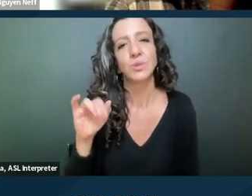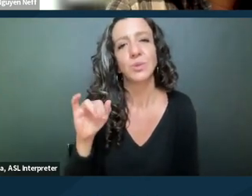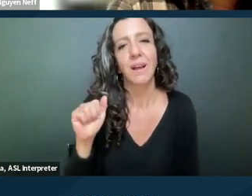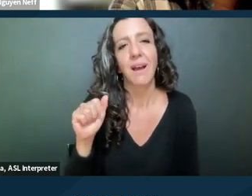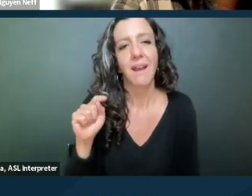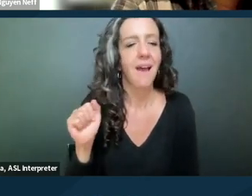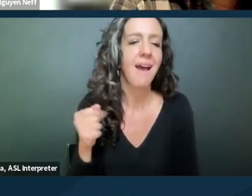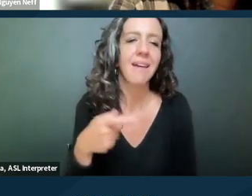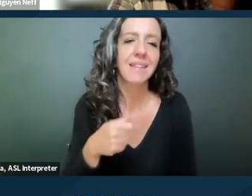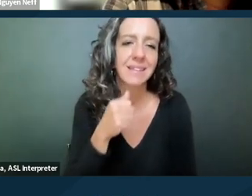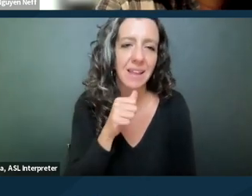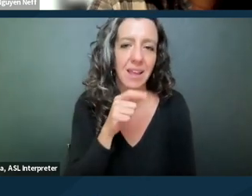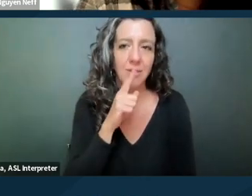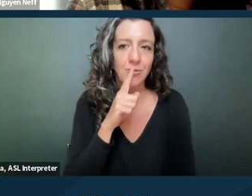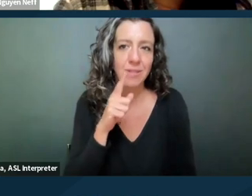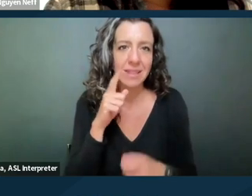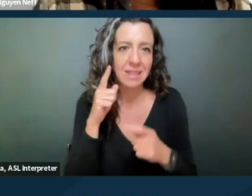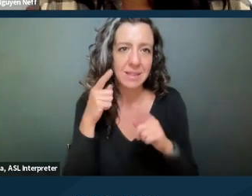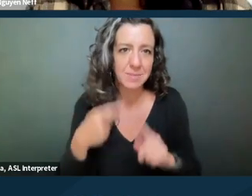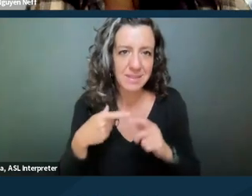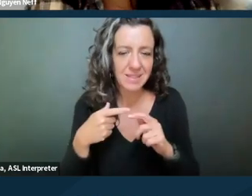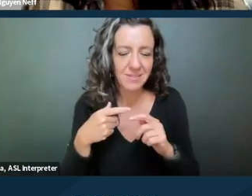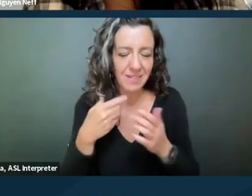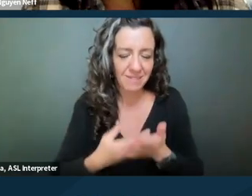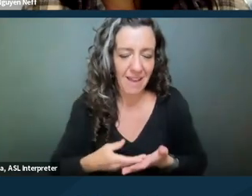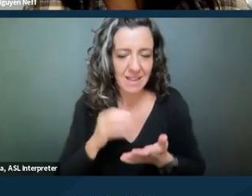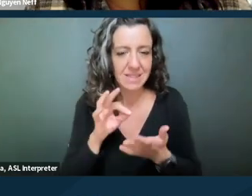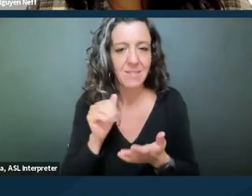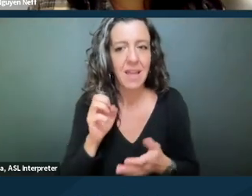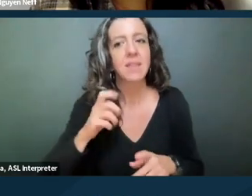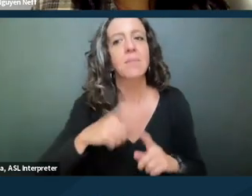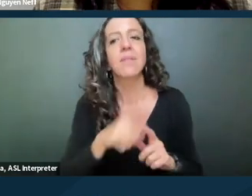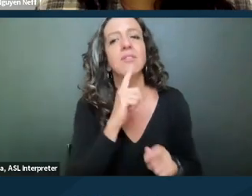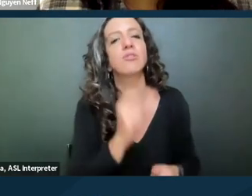like the specific facts of the case, but this is the causes of action that someone could bring.